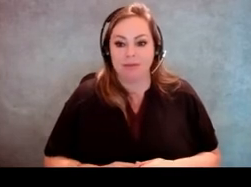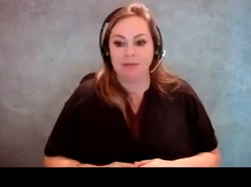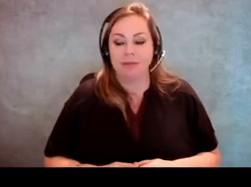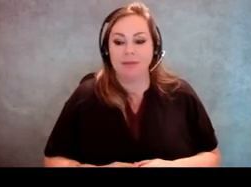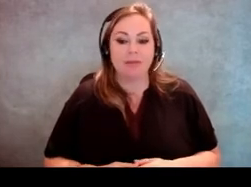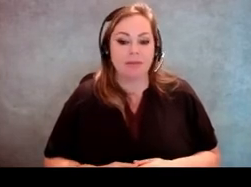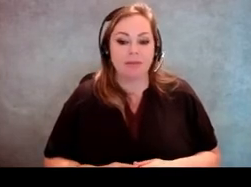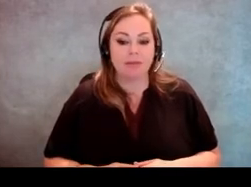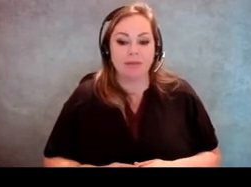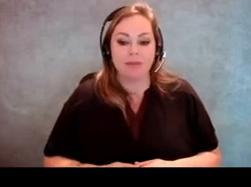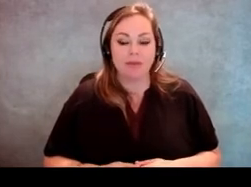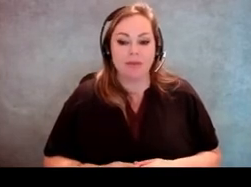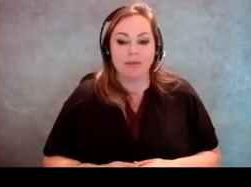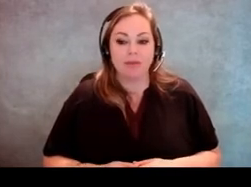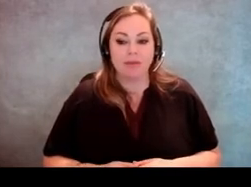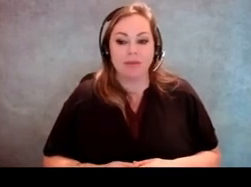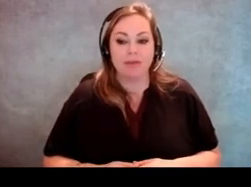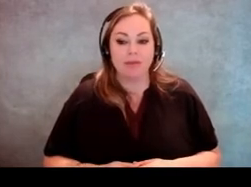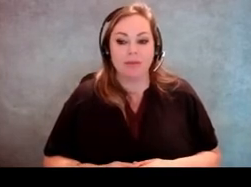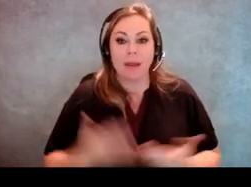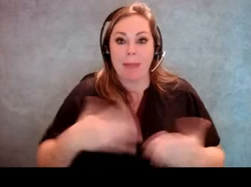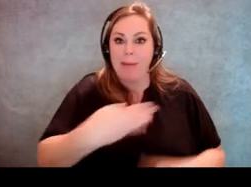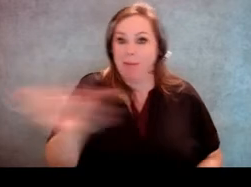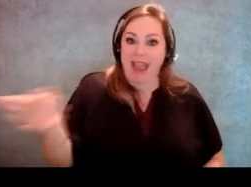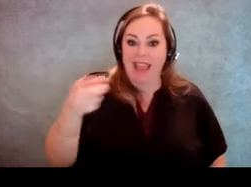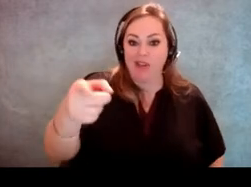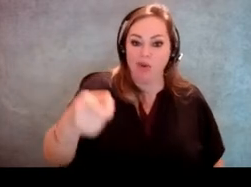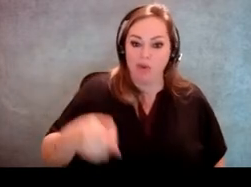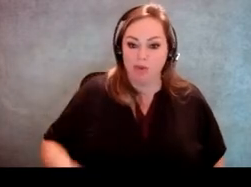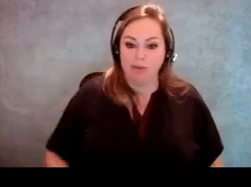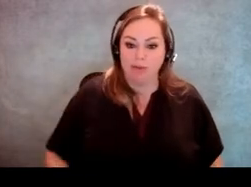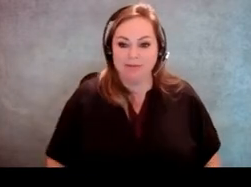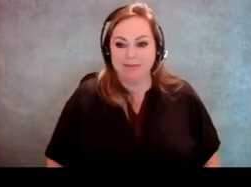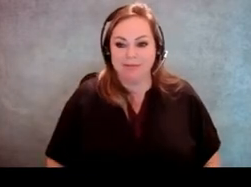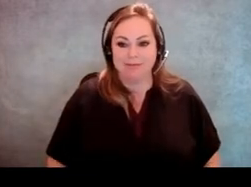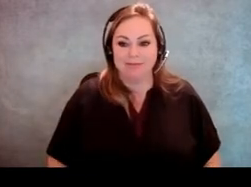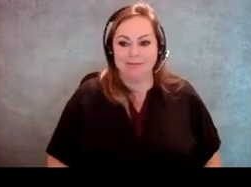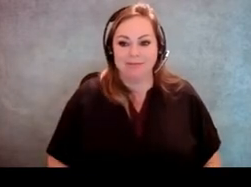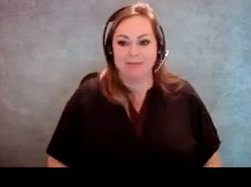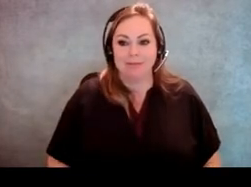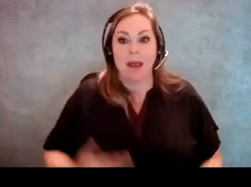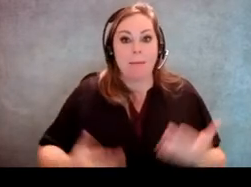What's that? [Jeff Miller] You might get a back hand if you're not careful 'cause they don't know what's going on.